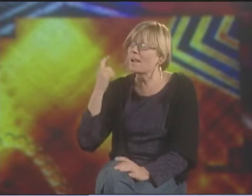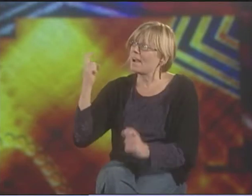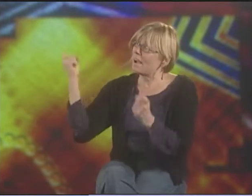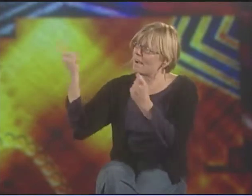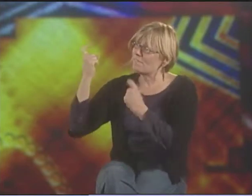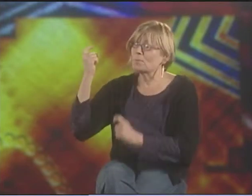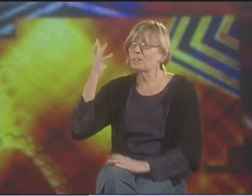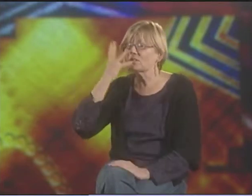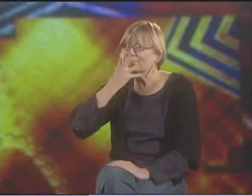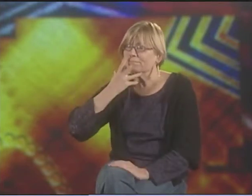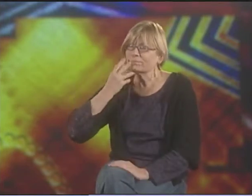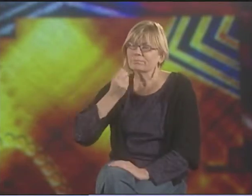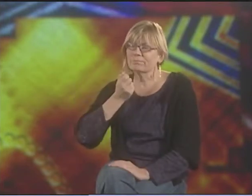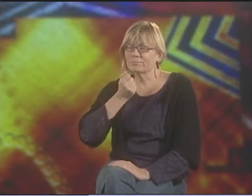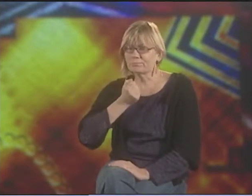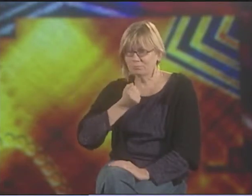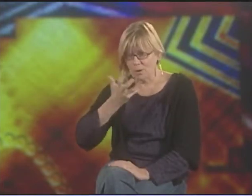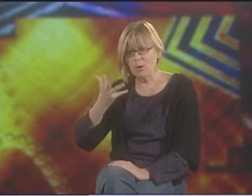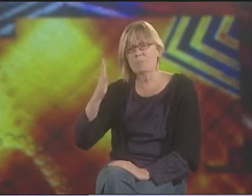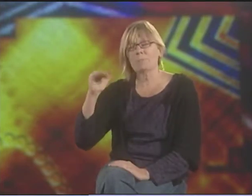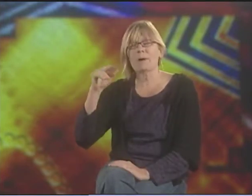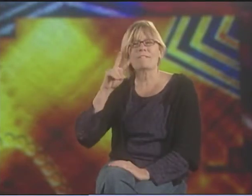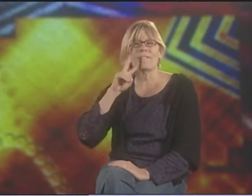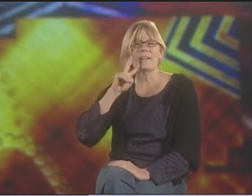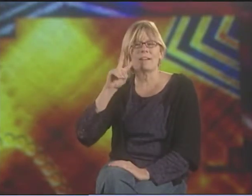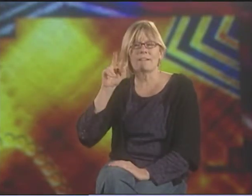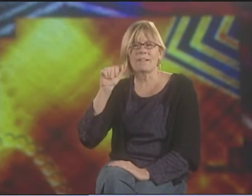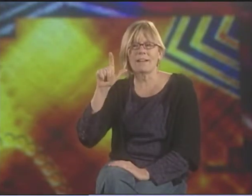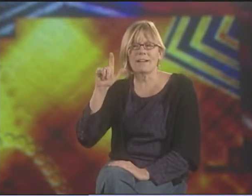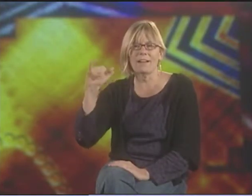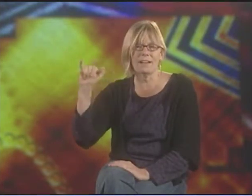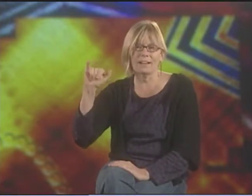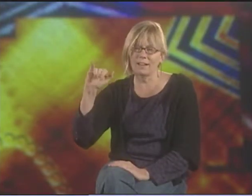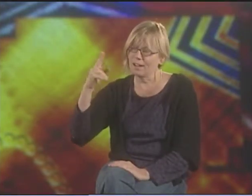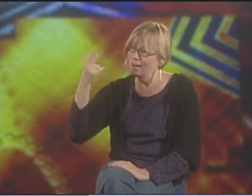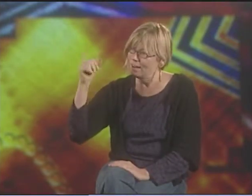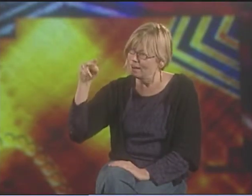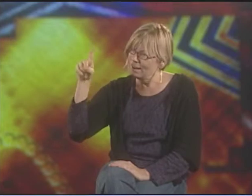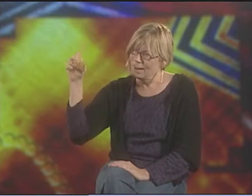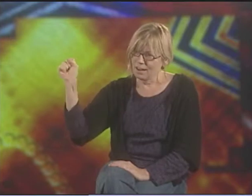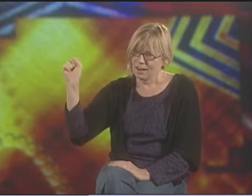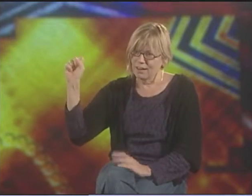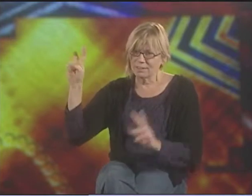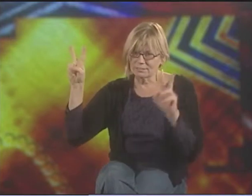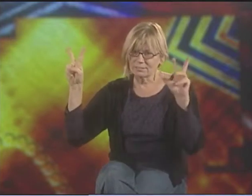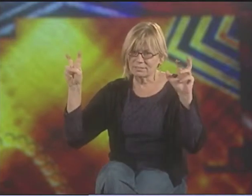I THINK MY FAVORITE ONE-- IT'S AN ABSOLUTELY BEAUTIFUL POEM BY CLAYTON VALLI,